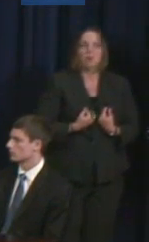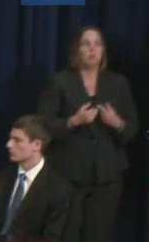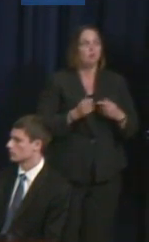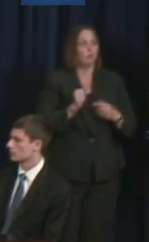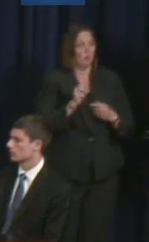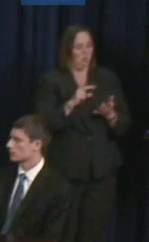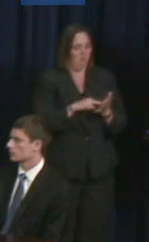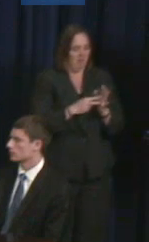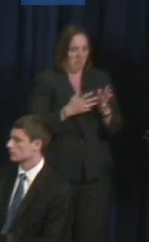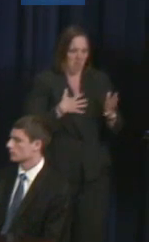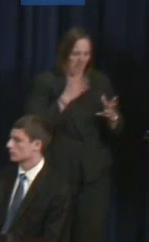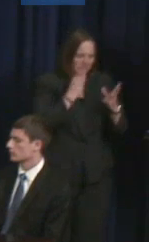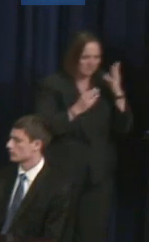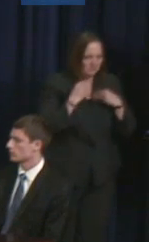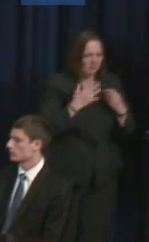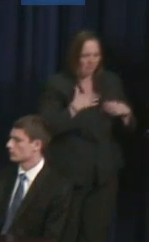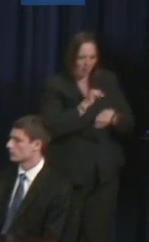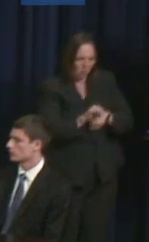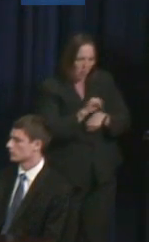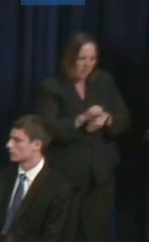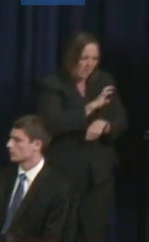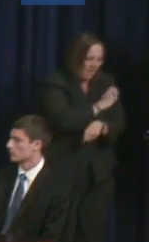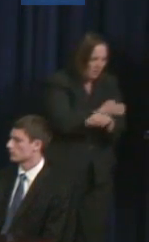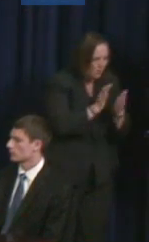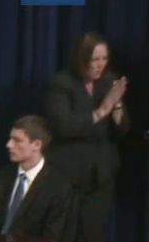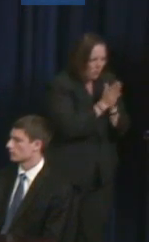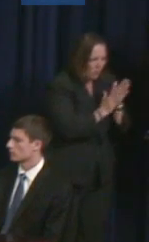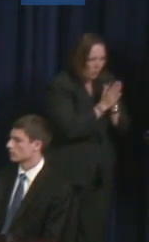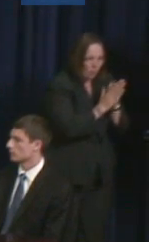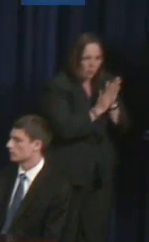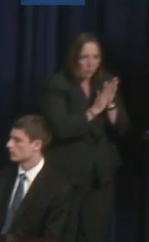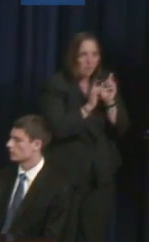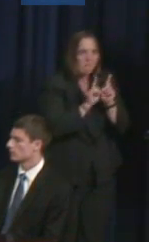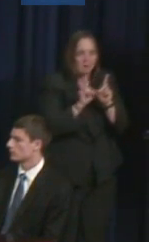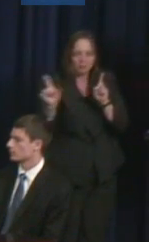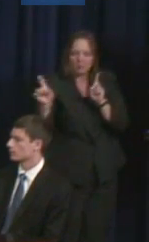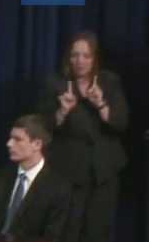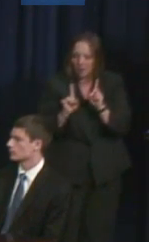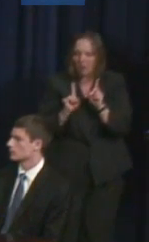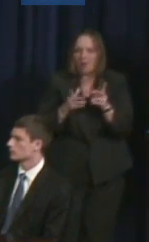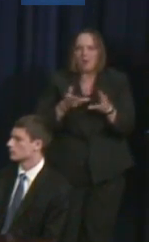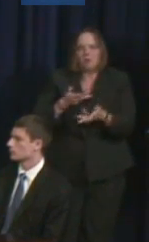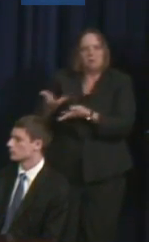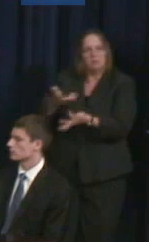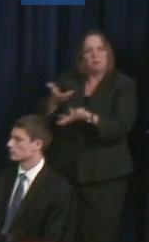that journey and that experience and their responsibilities with others in our community.